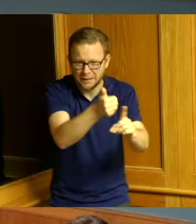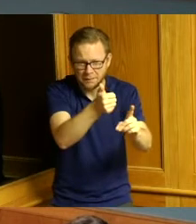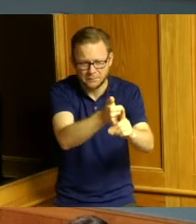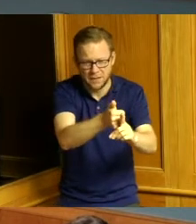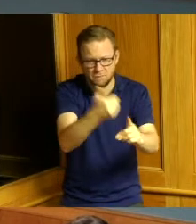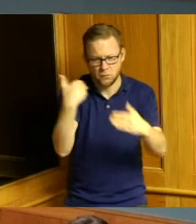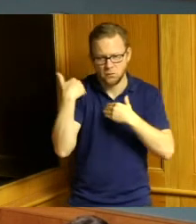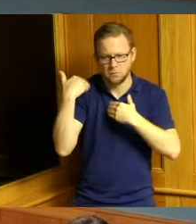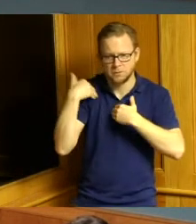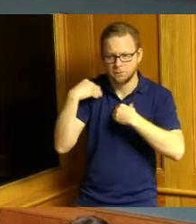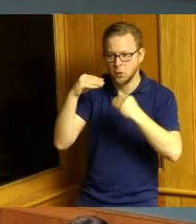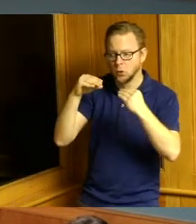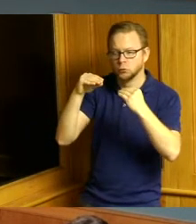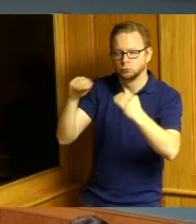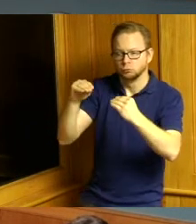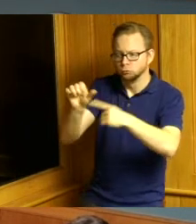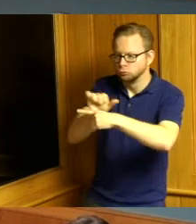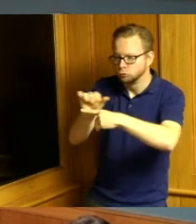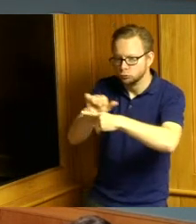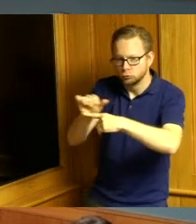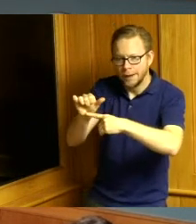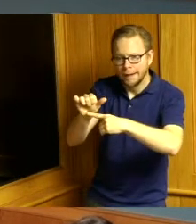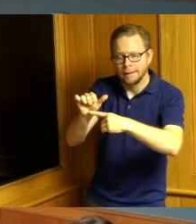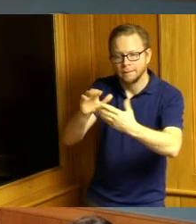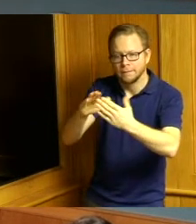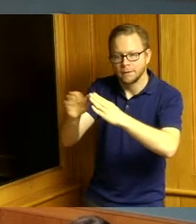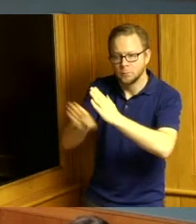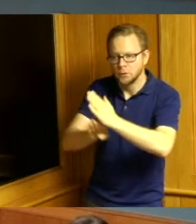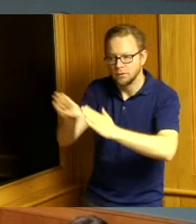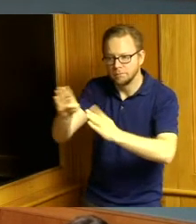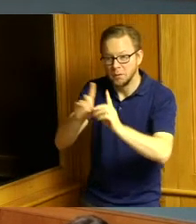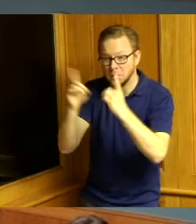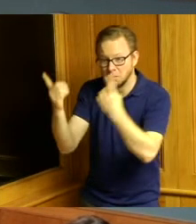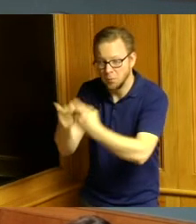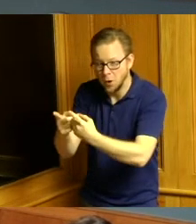our community development department in complying with the regulations